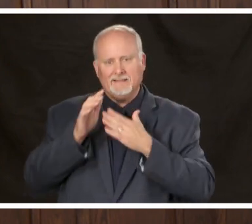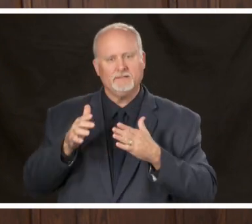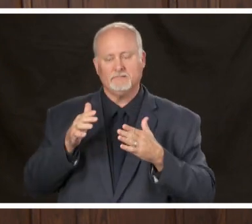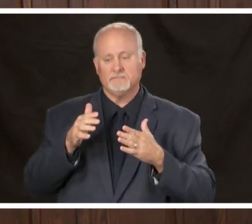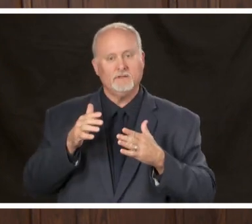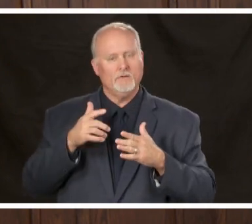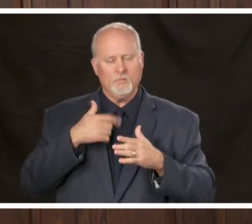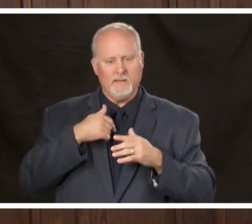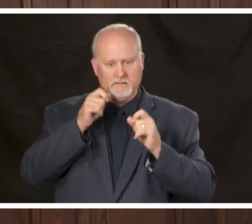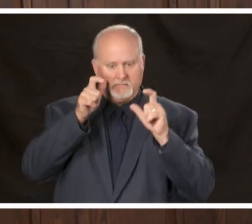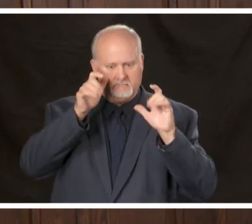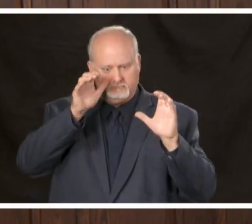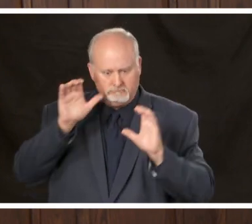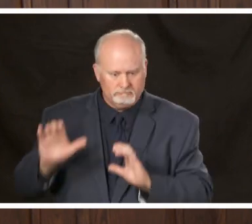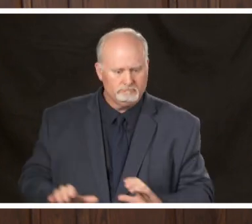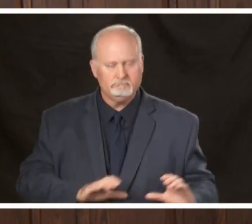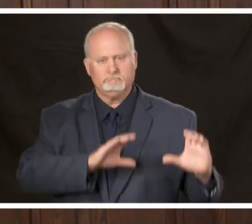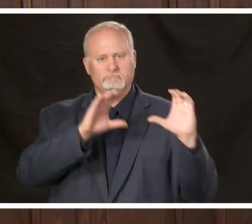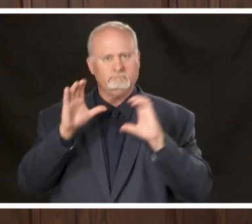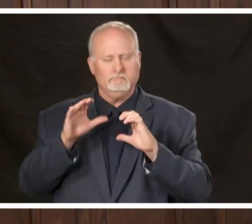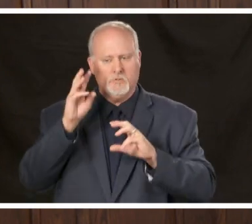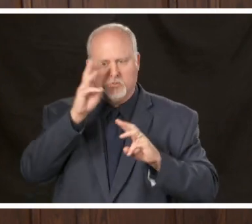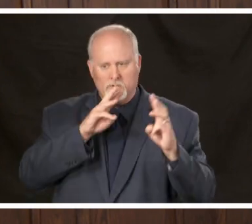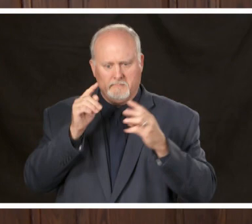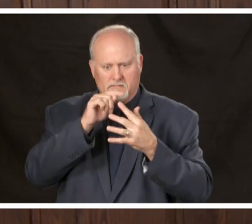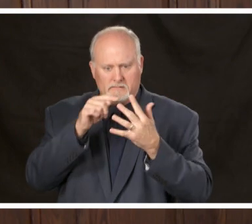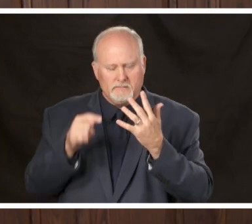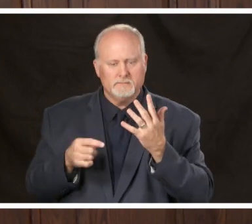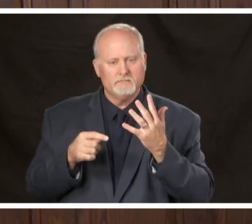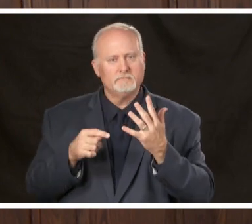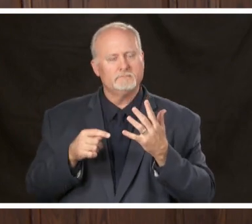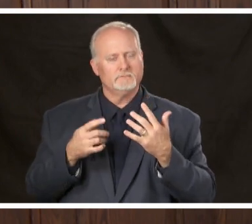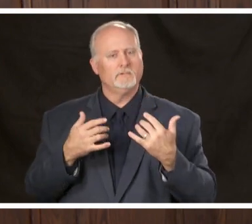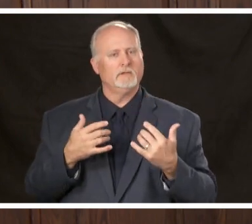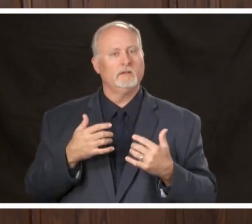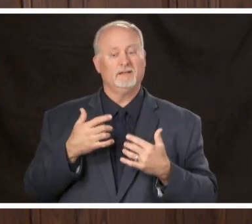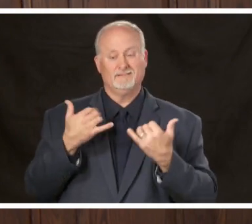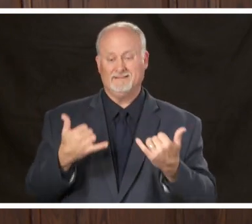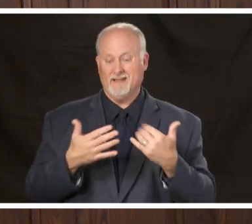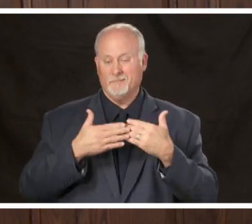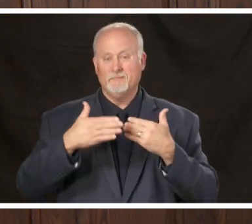sleep worrying about that outcome moving forward we have to continue doing